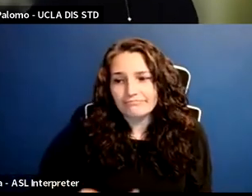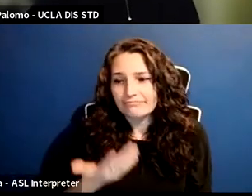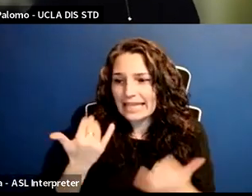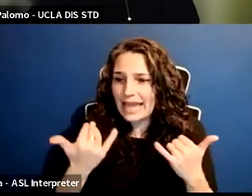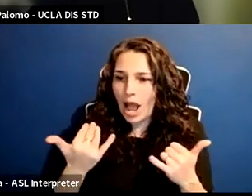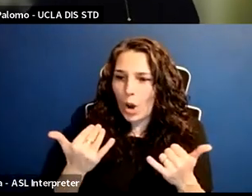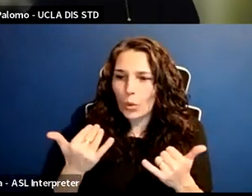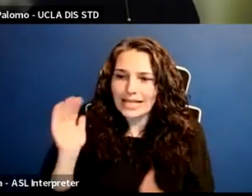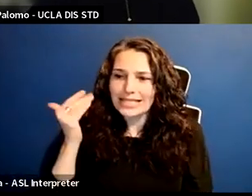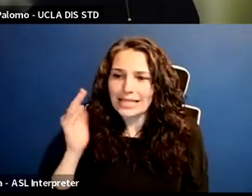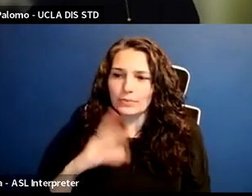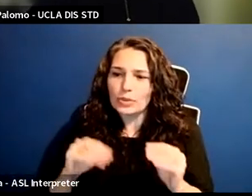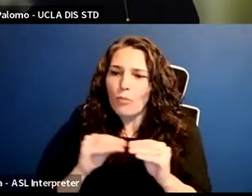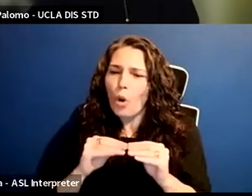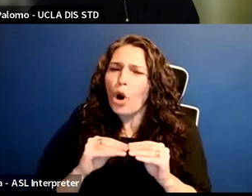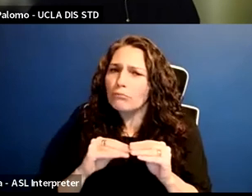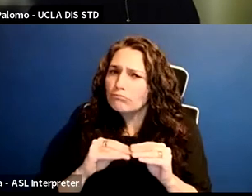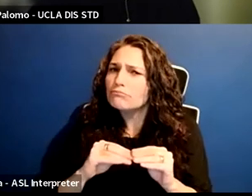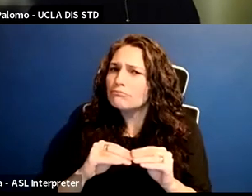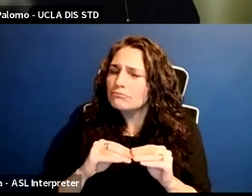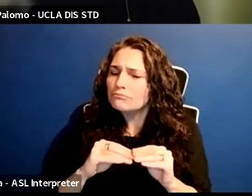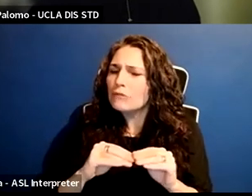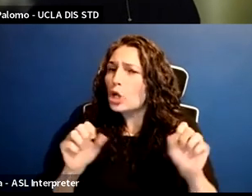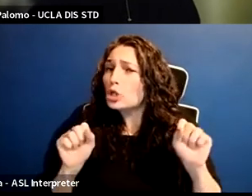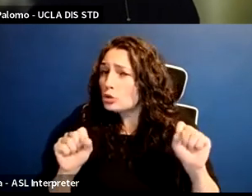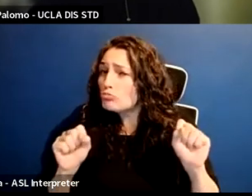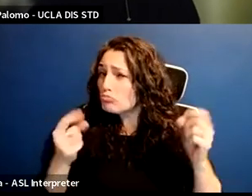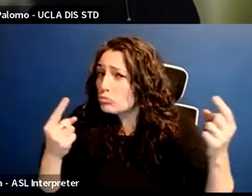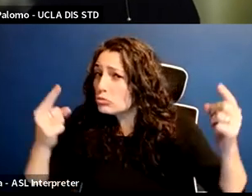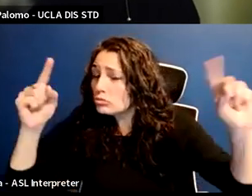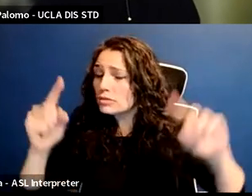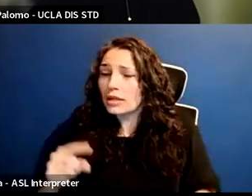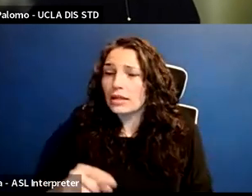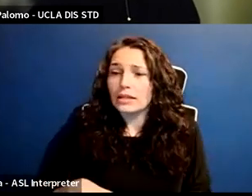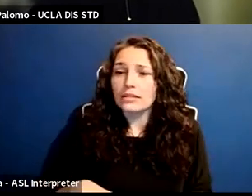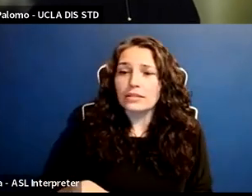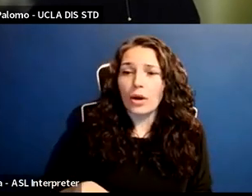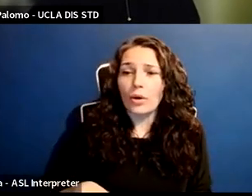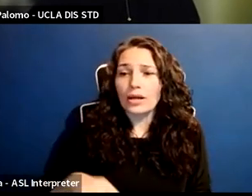and more importantly when people like Simone Biles or other athletes or other very visible people come out now